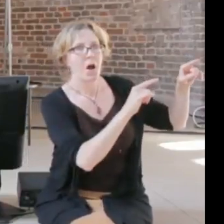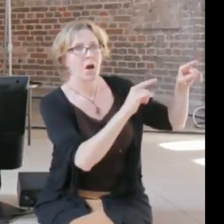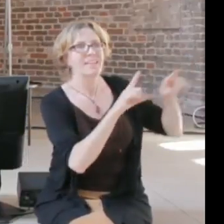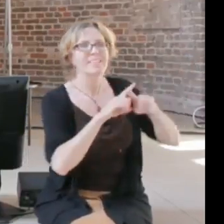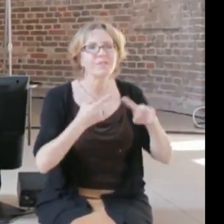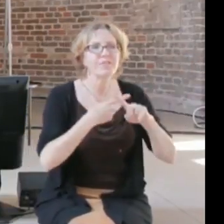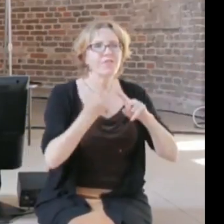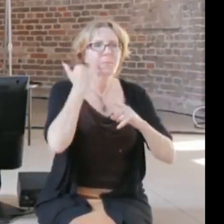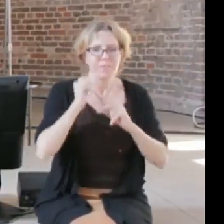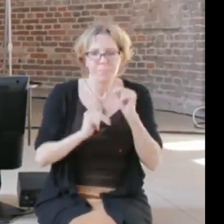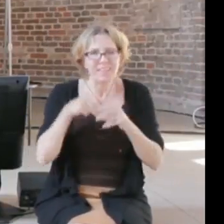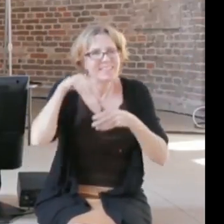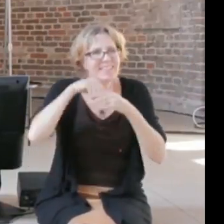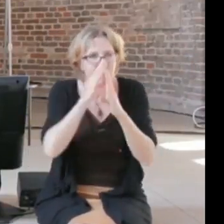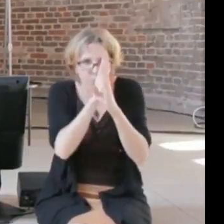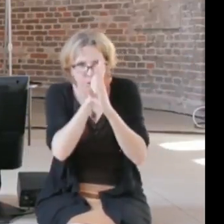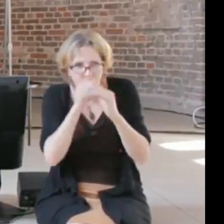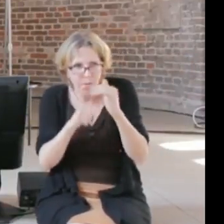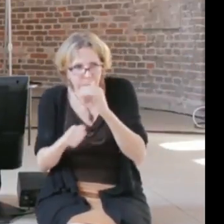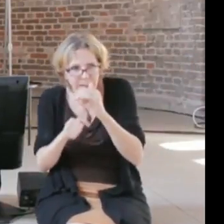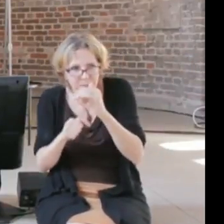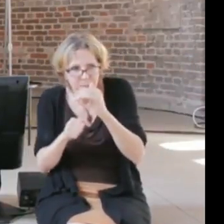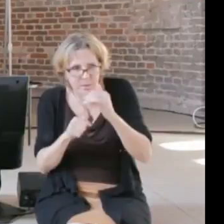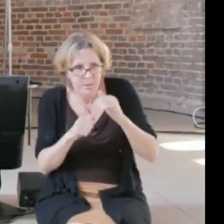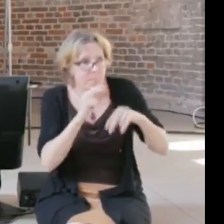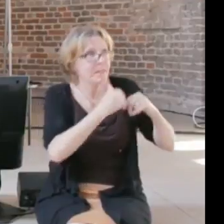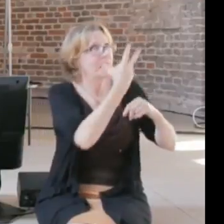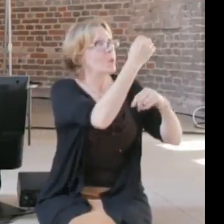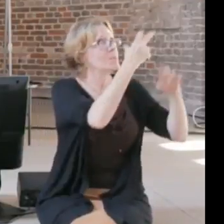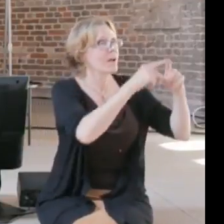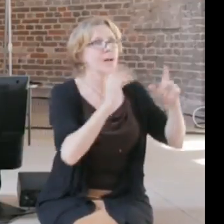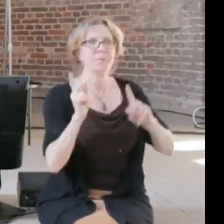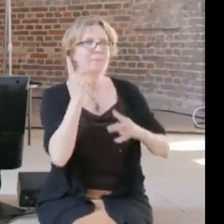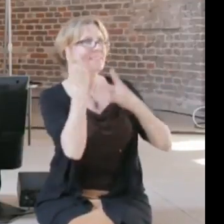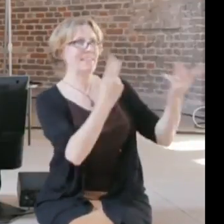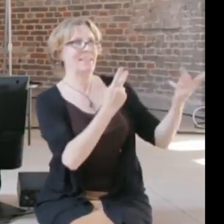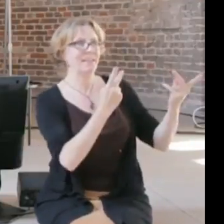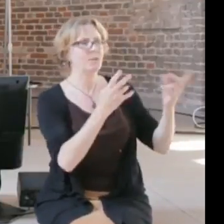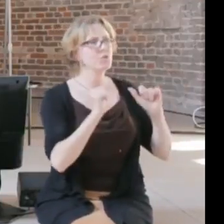in getting people involved, there's something which affects everyday citizens life, and